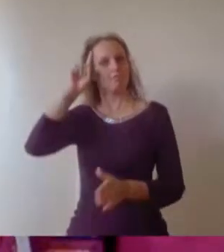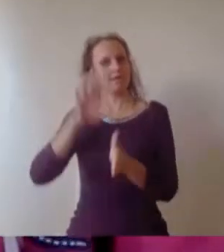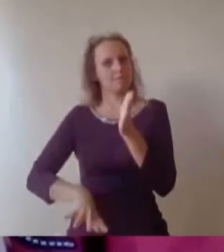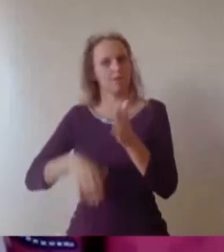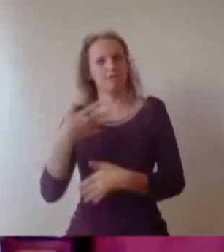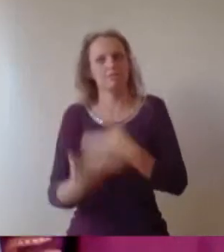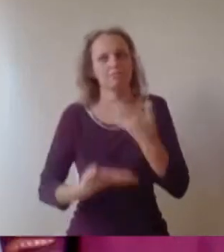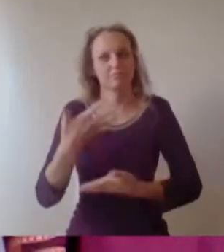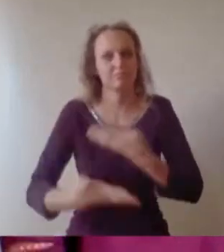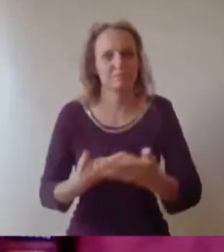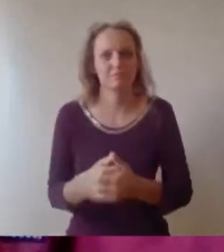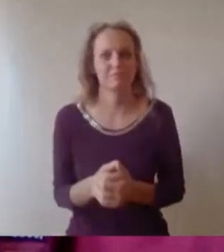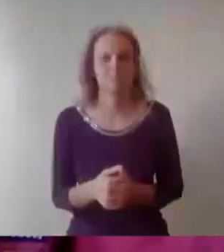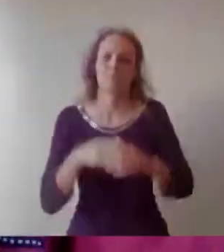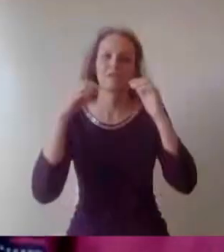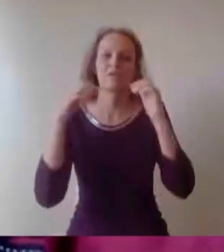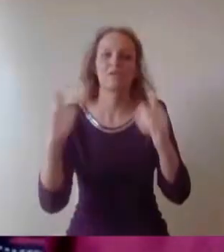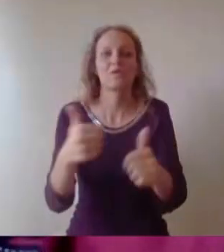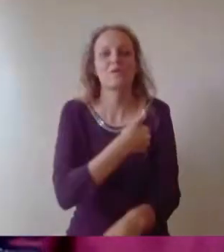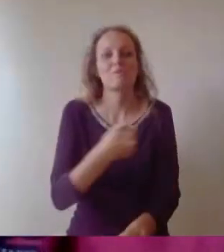Good morning everyone. Professors, students,